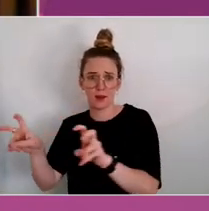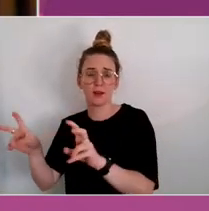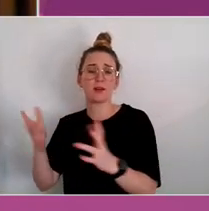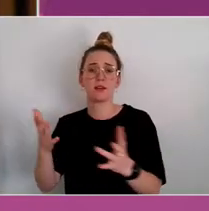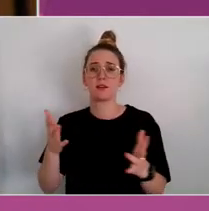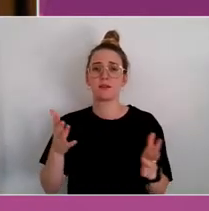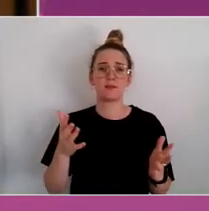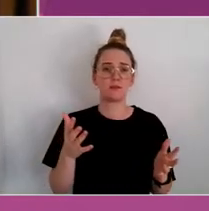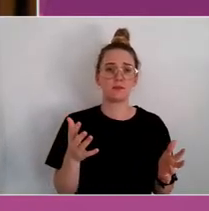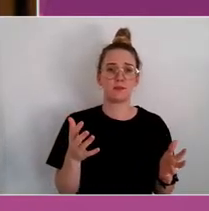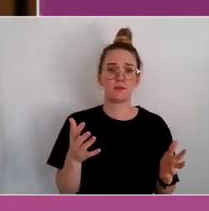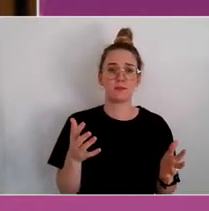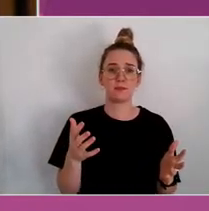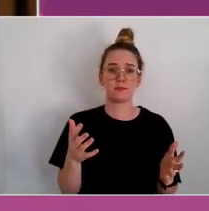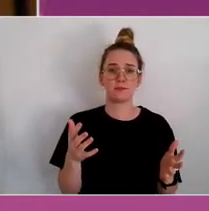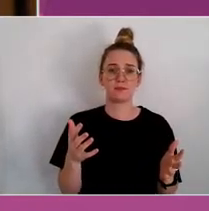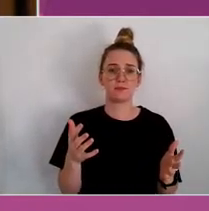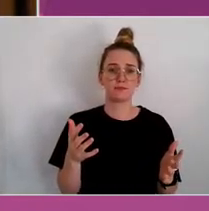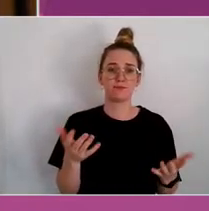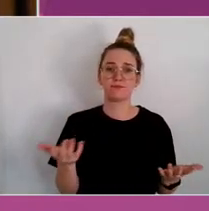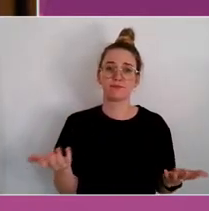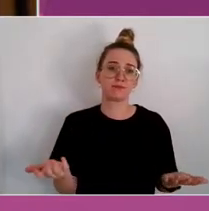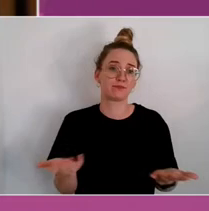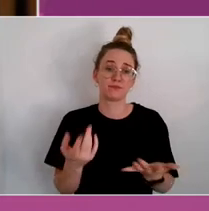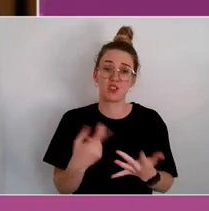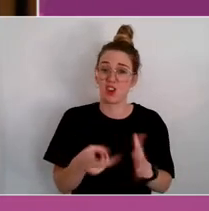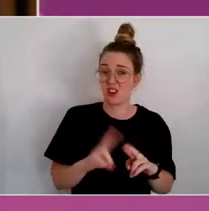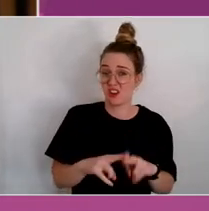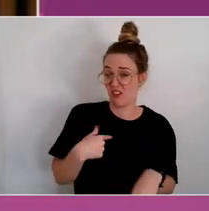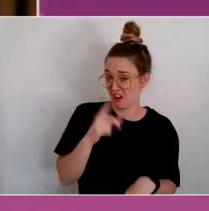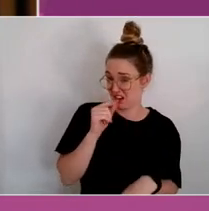I would like to just, if I can, share my observations.